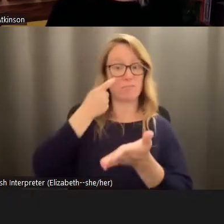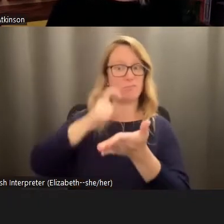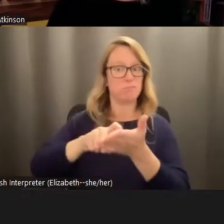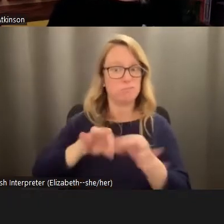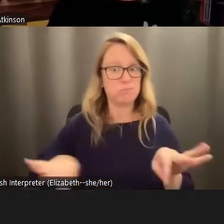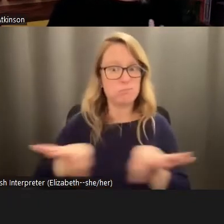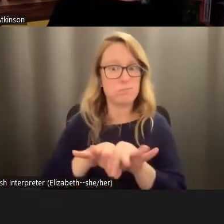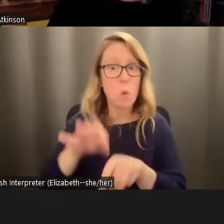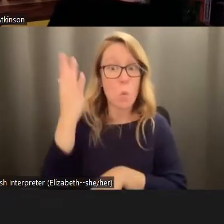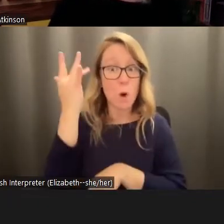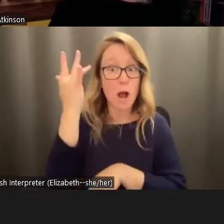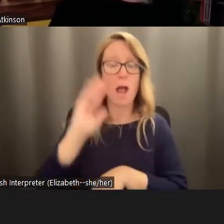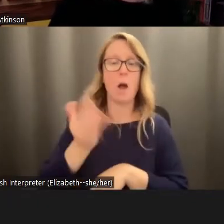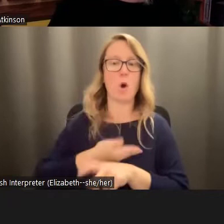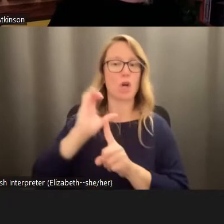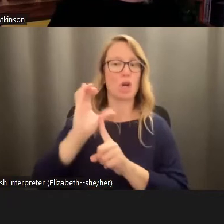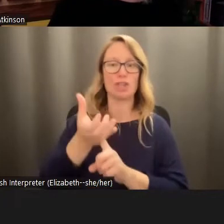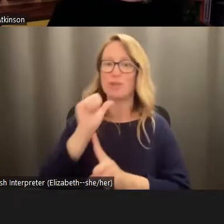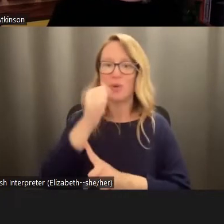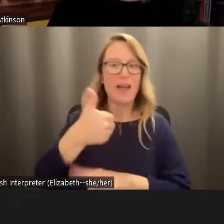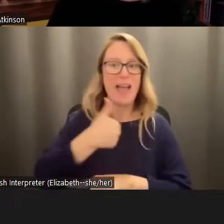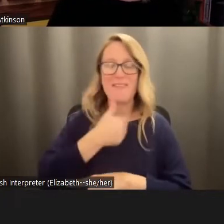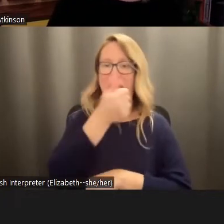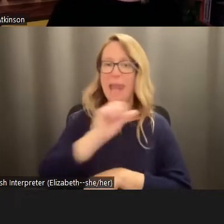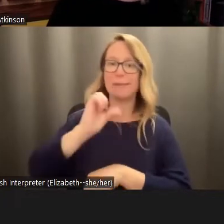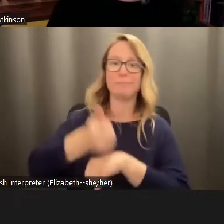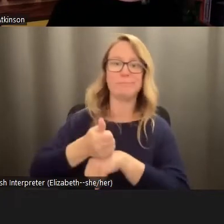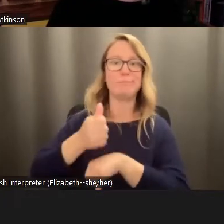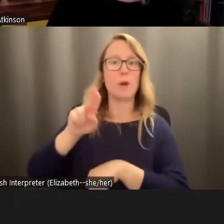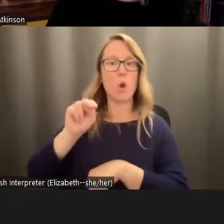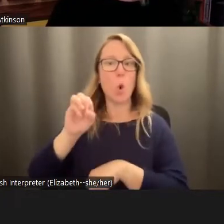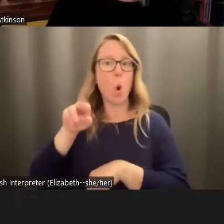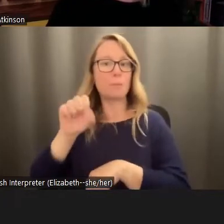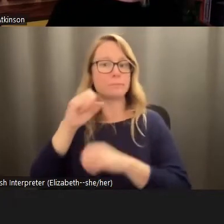simply because our culture doesn't really have any established norms for recognizing or mourning the loss